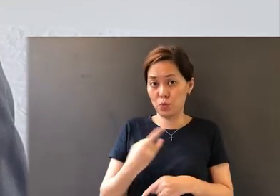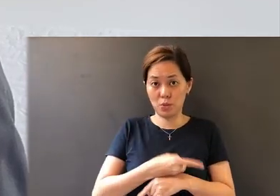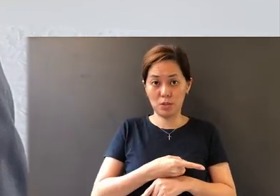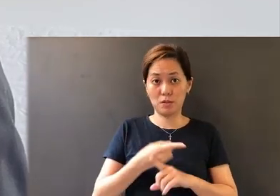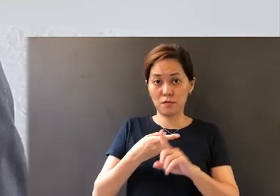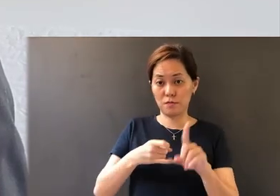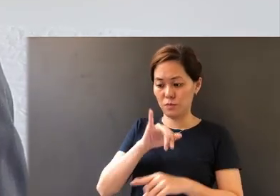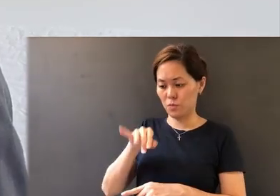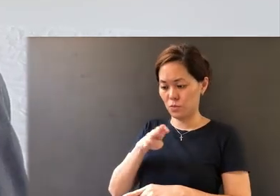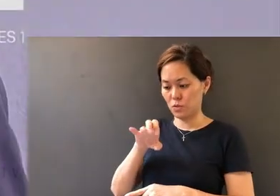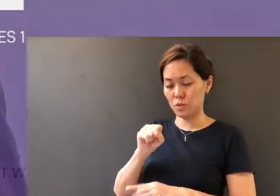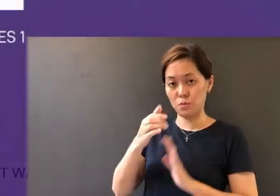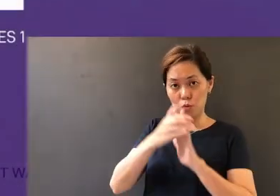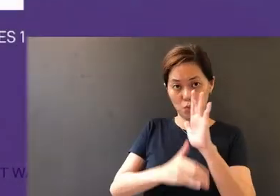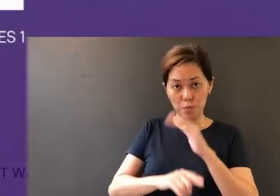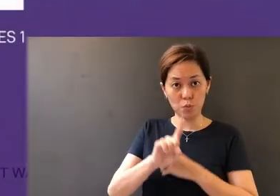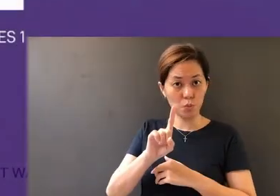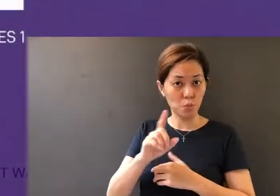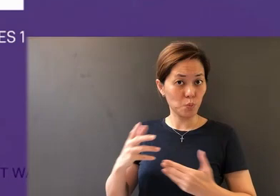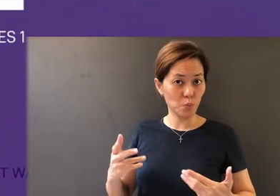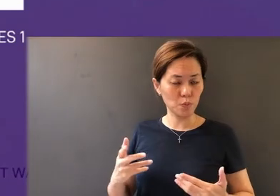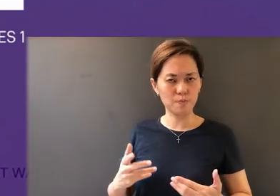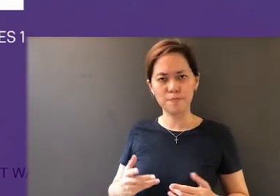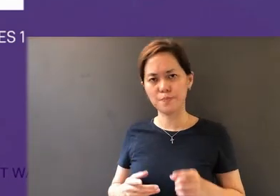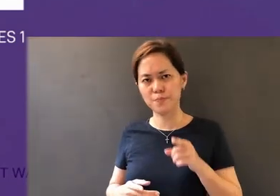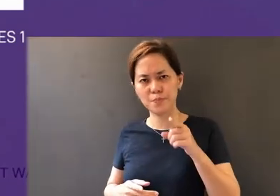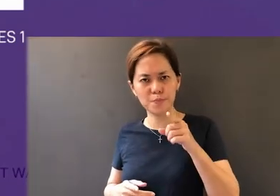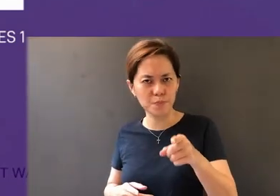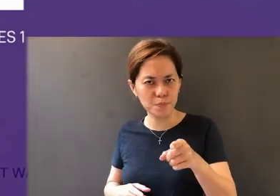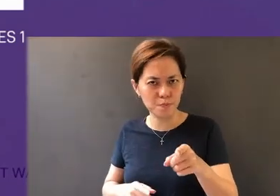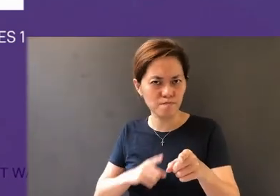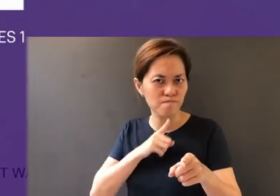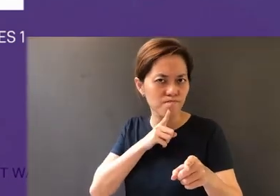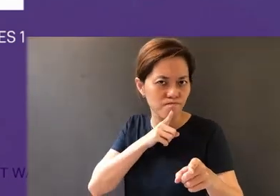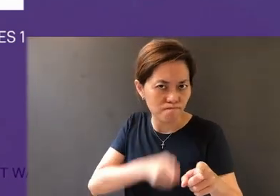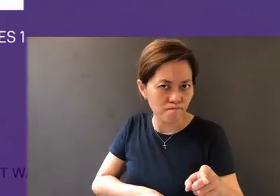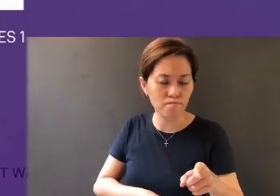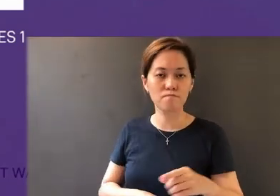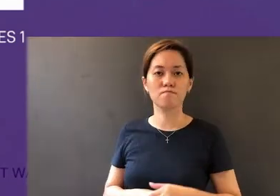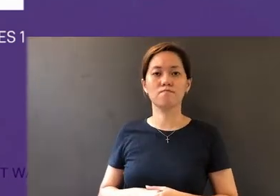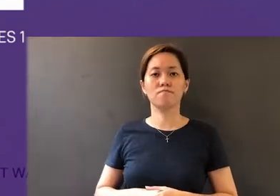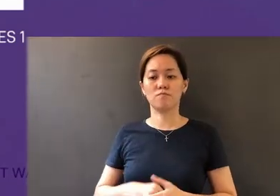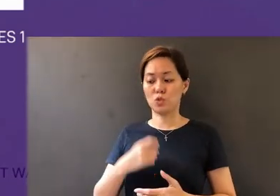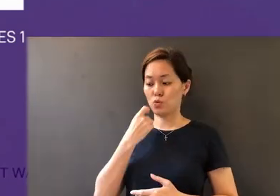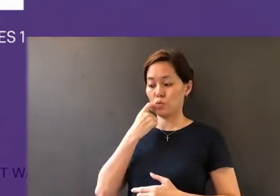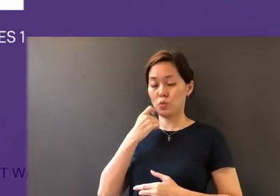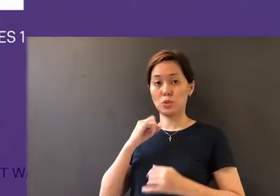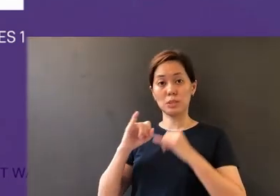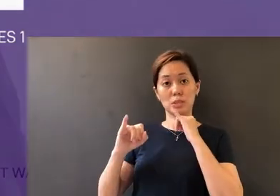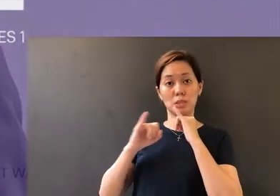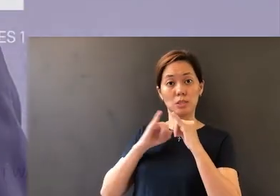from James chapter one is, "Are you real?" In a recent interview